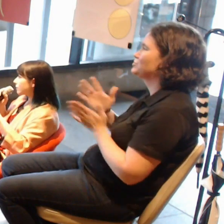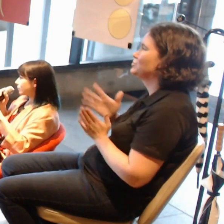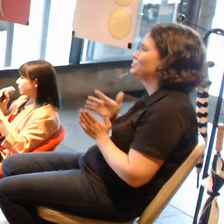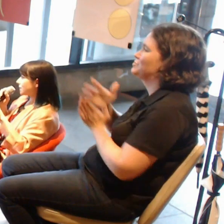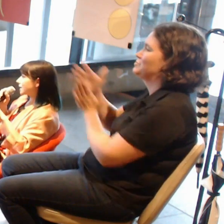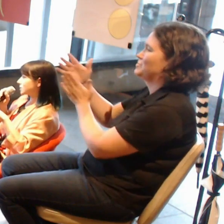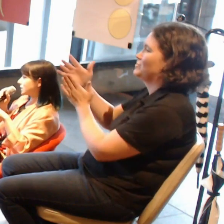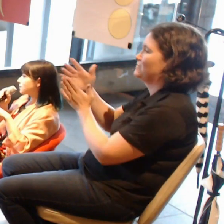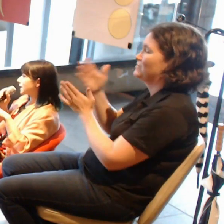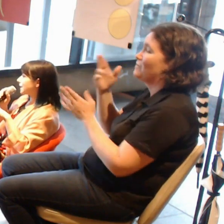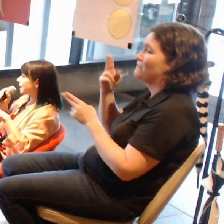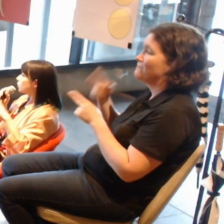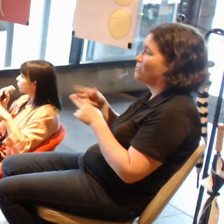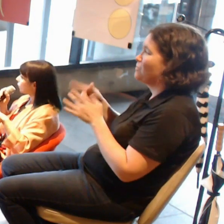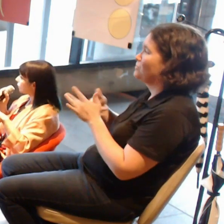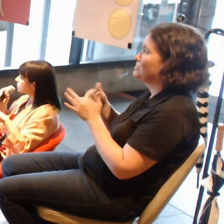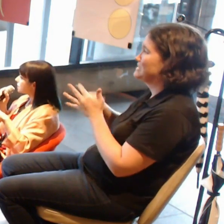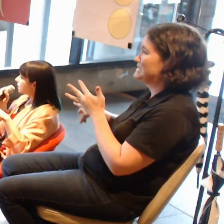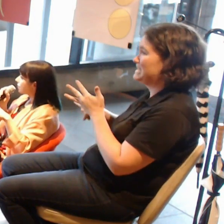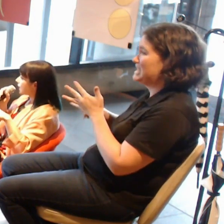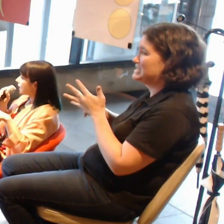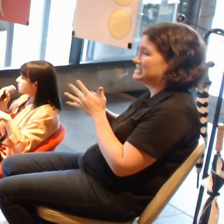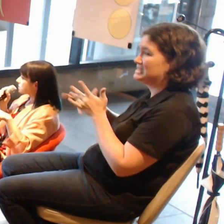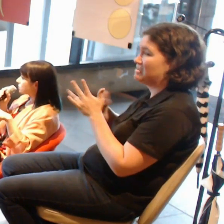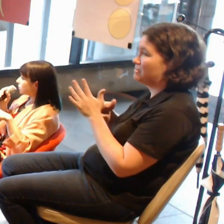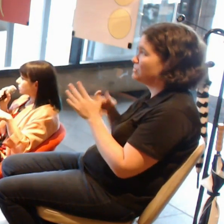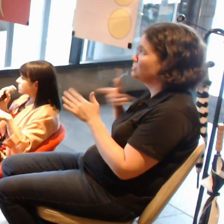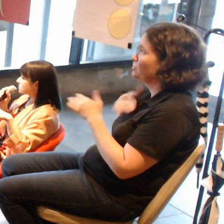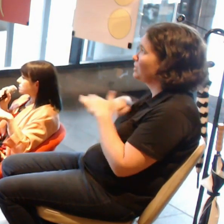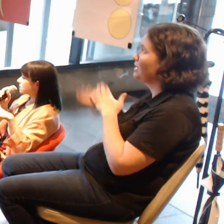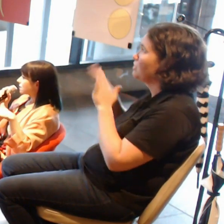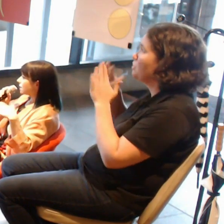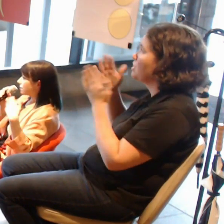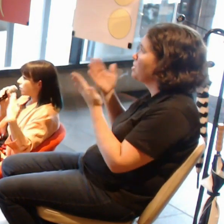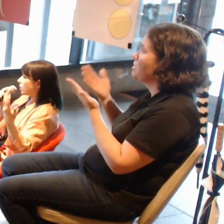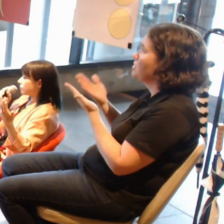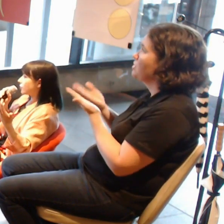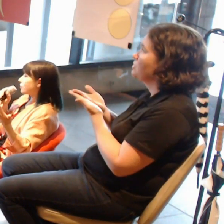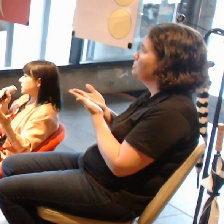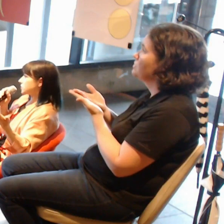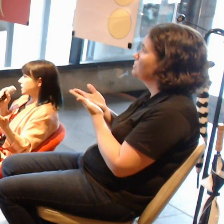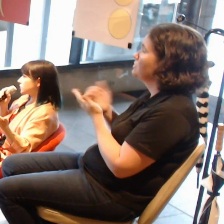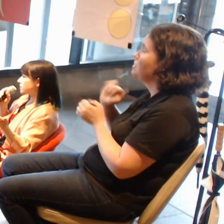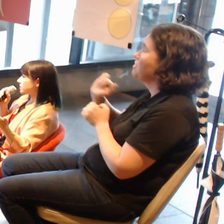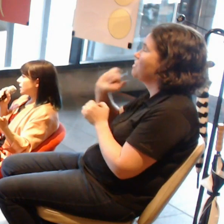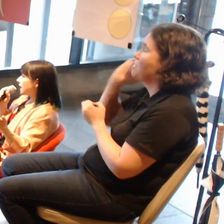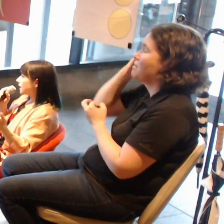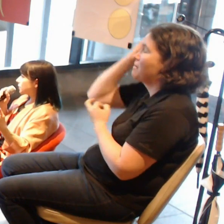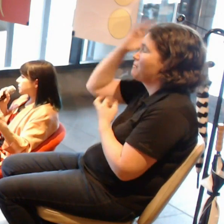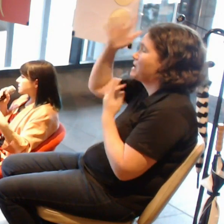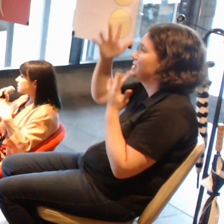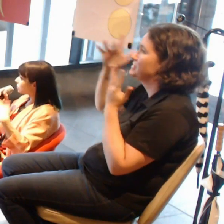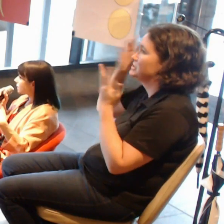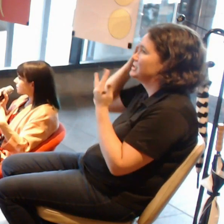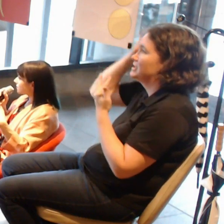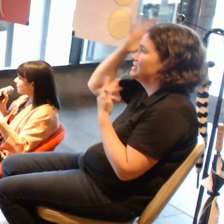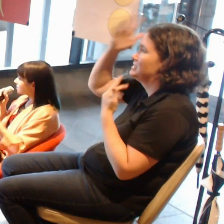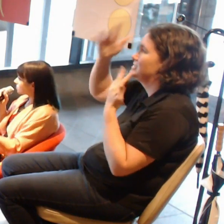came from being in a world that was of her imagination, and it was surreal and surrealism